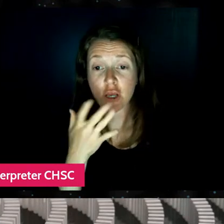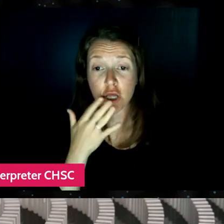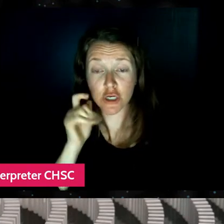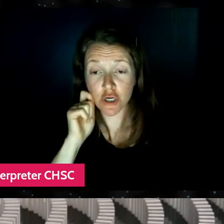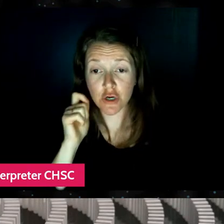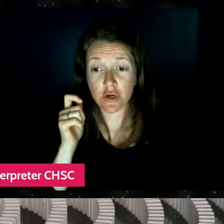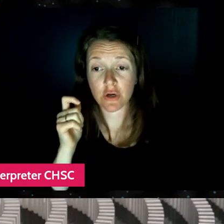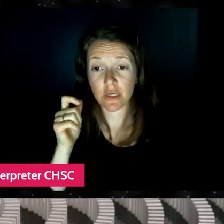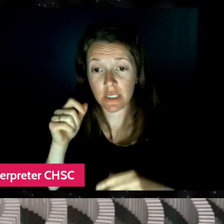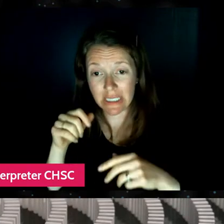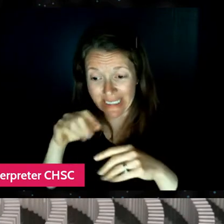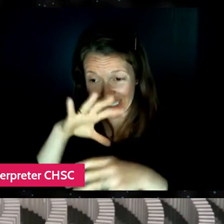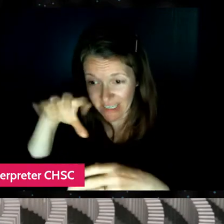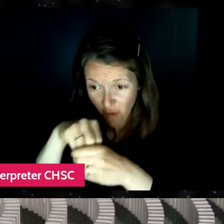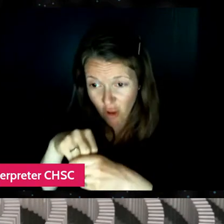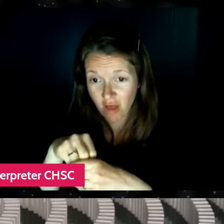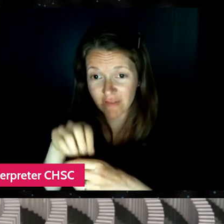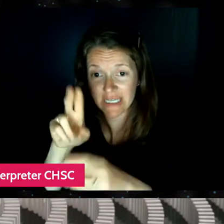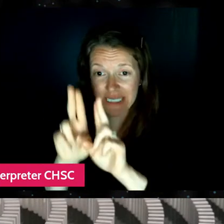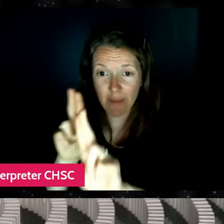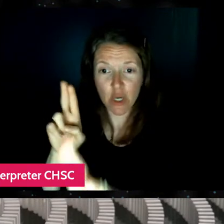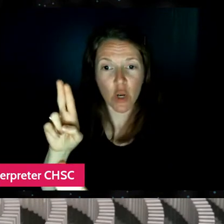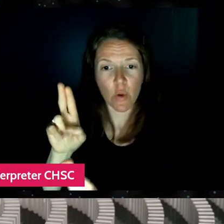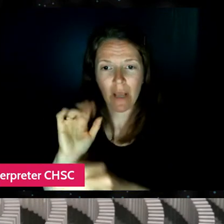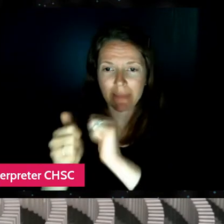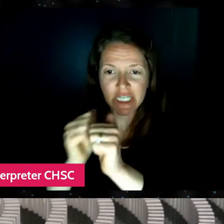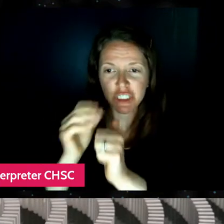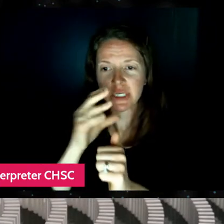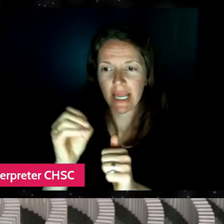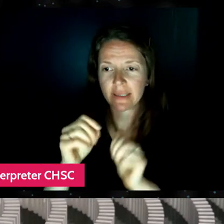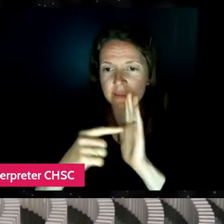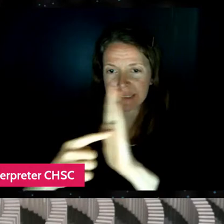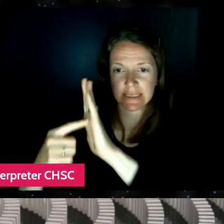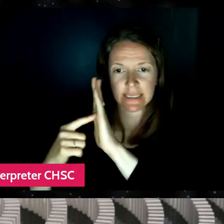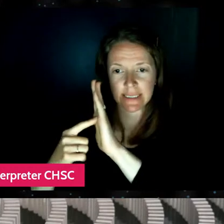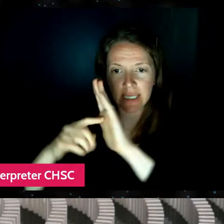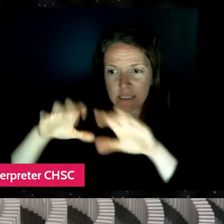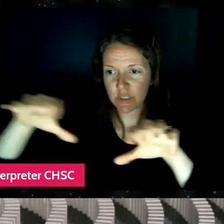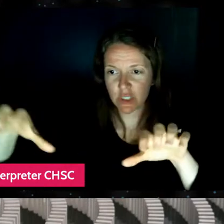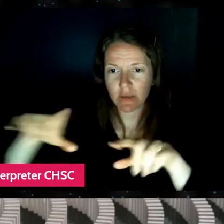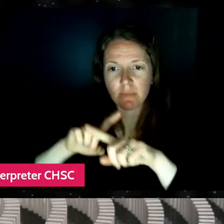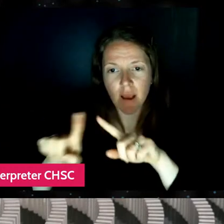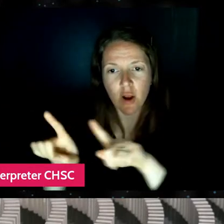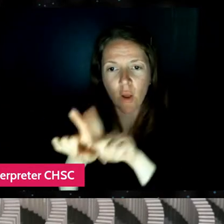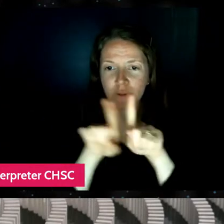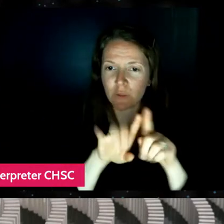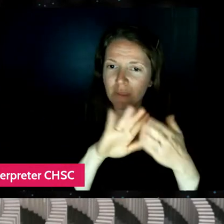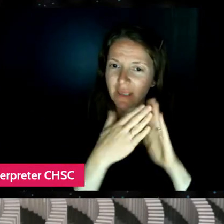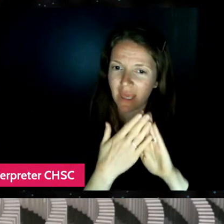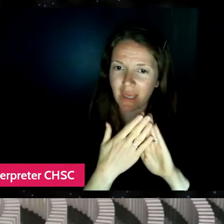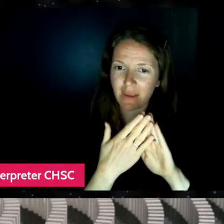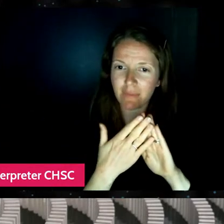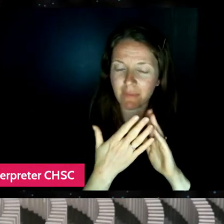competitions and exhibitions, but you, we also saw you be that person in these rooms of toy execs.